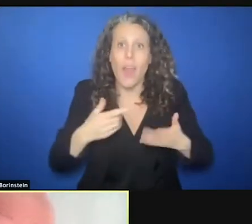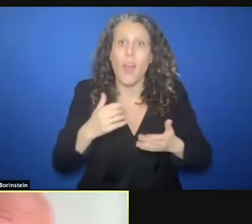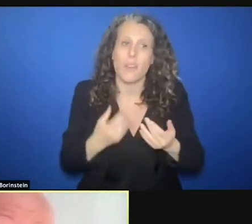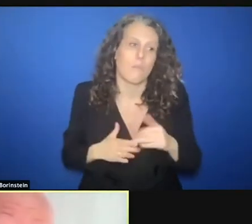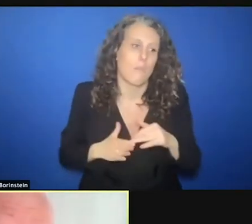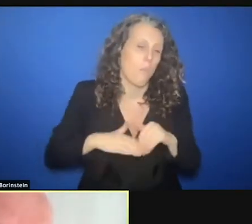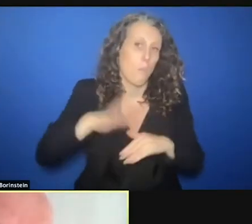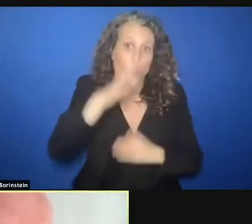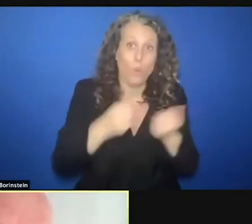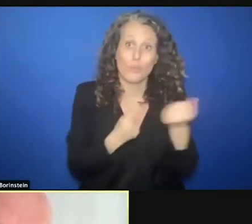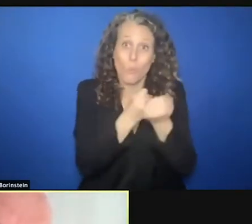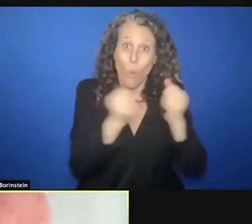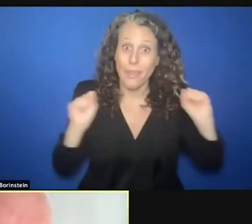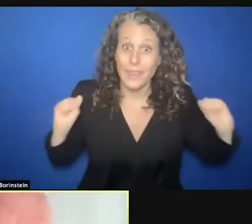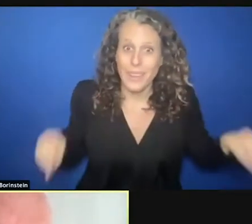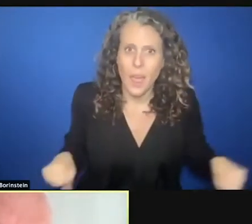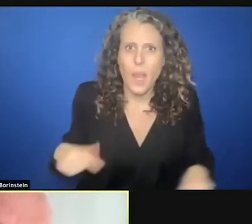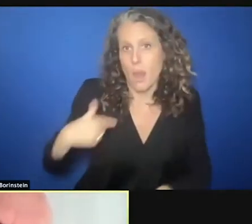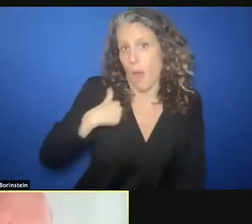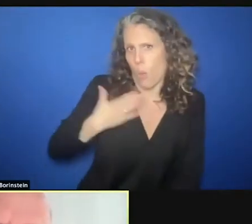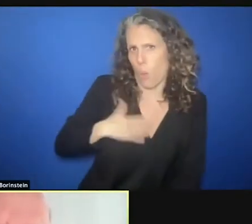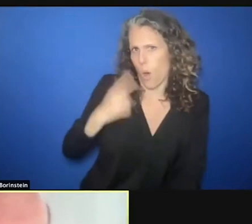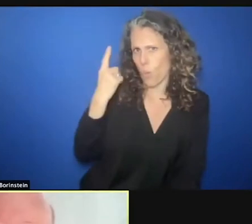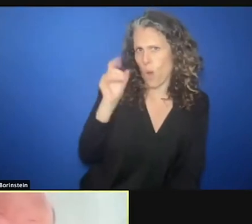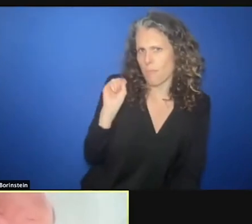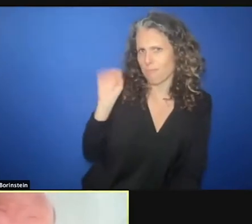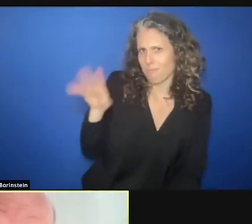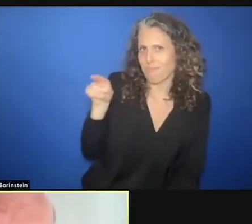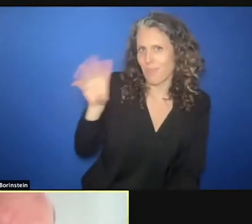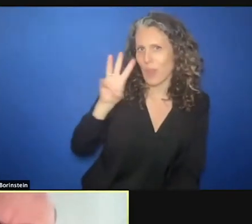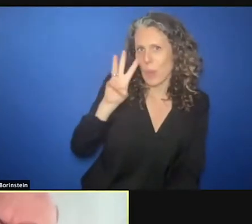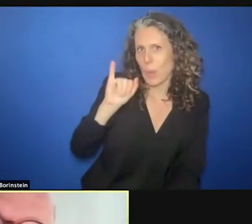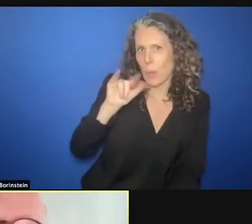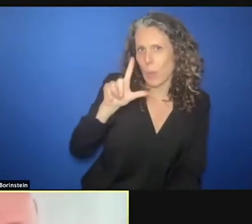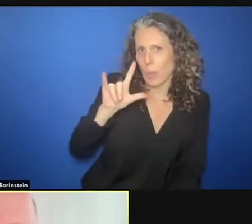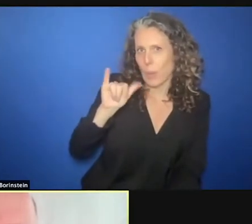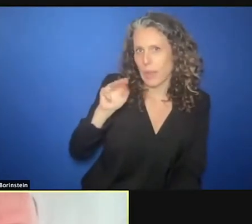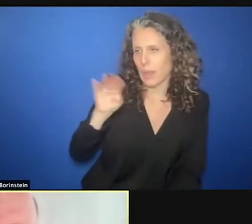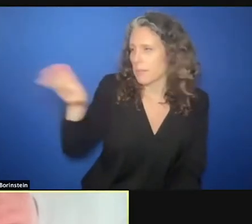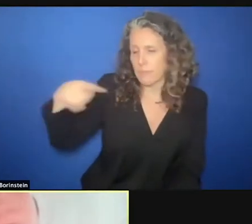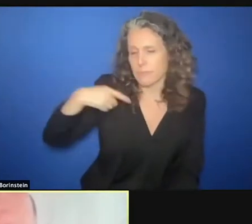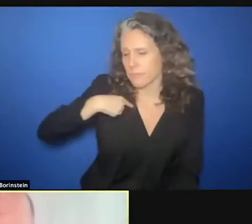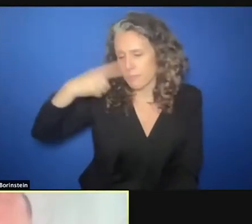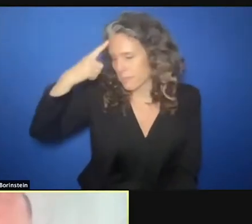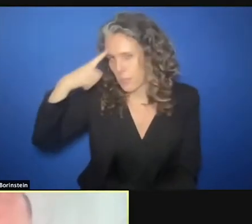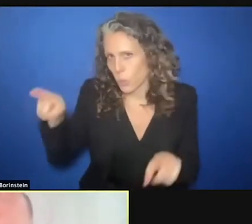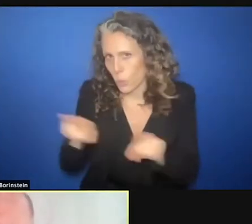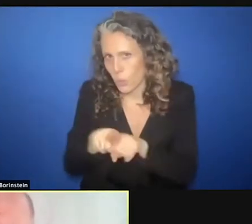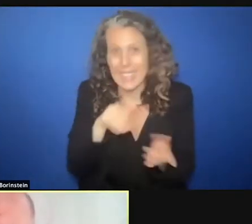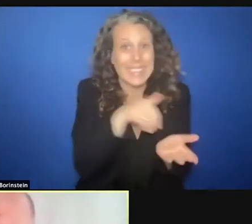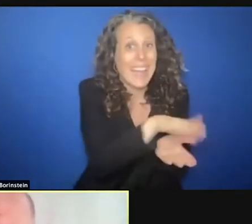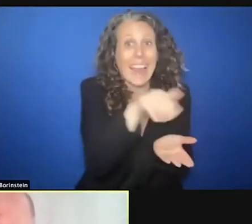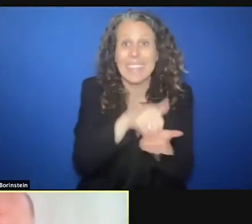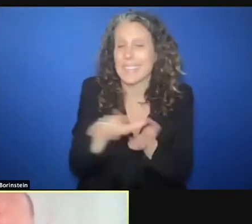One word to William. I agree among the converted, we don't have to sell. But I saw one of the chat